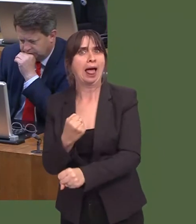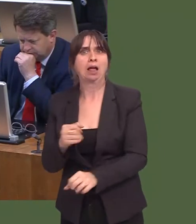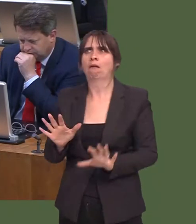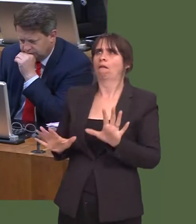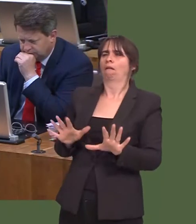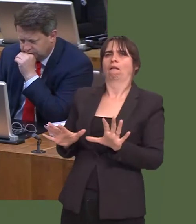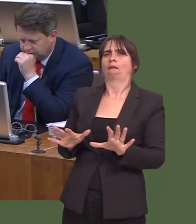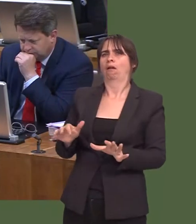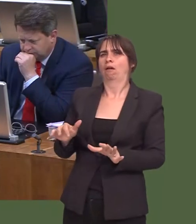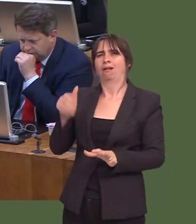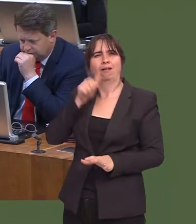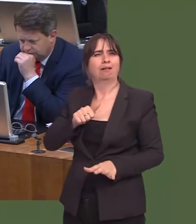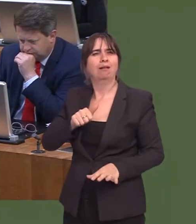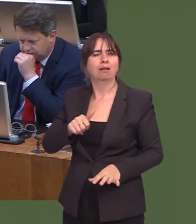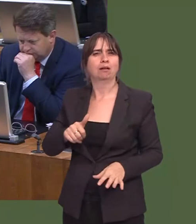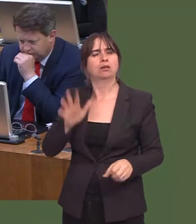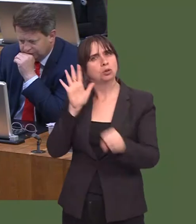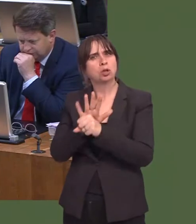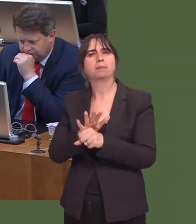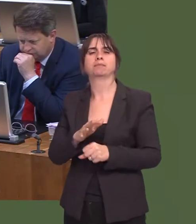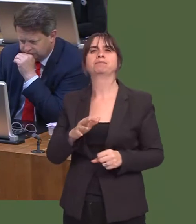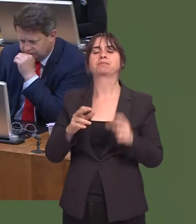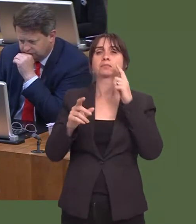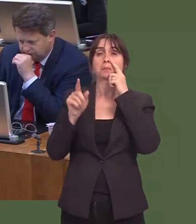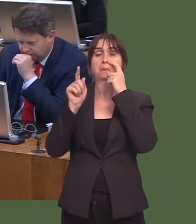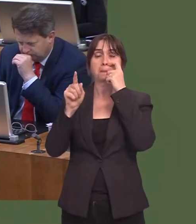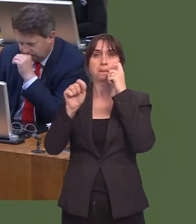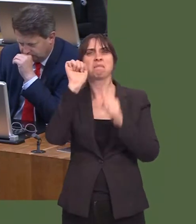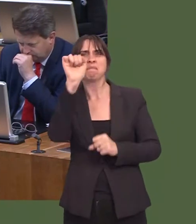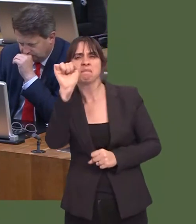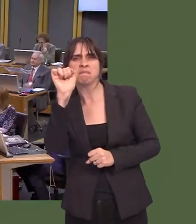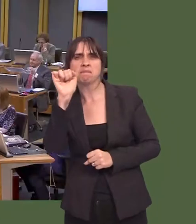to continue to introduce ways to stop cold calling to protect the most vulnerable people in society.